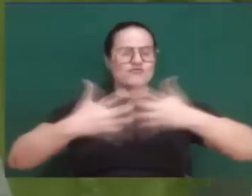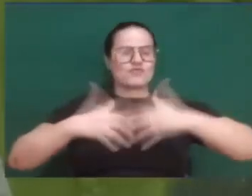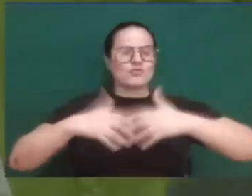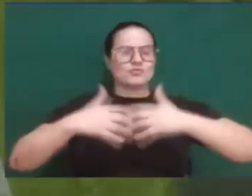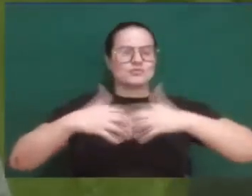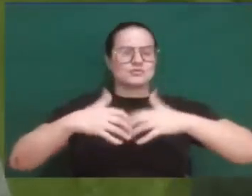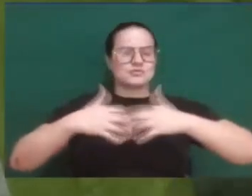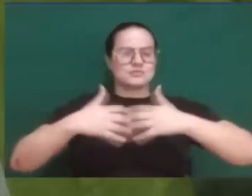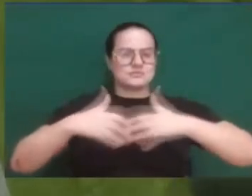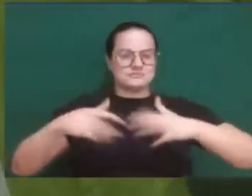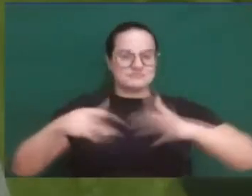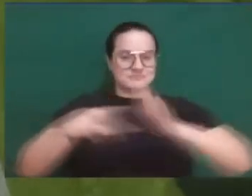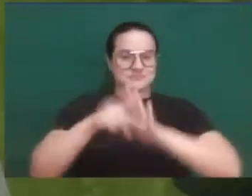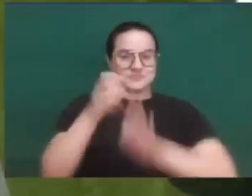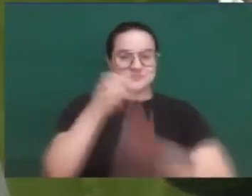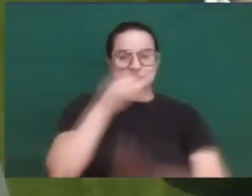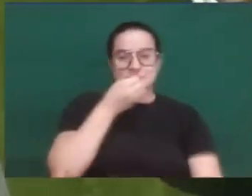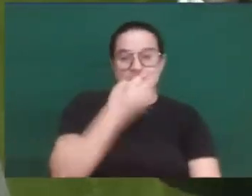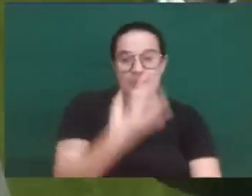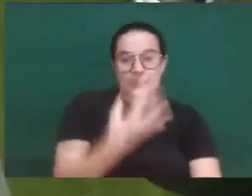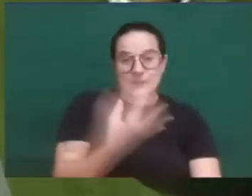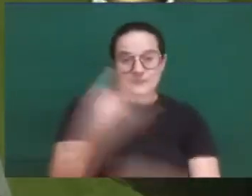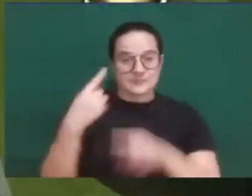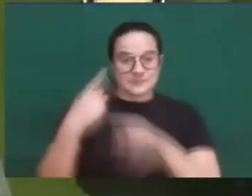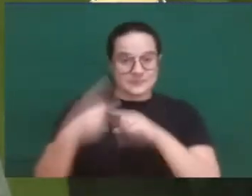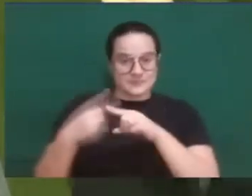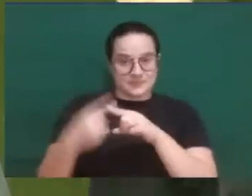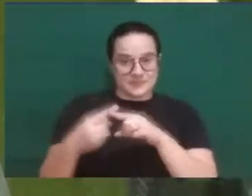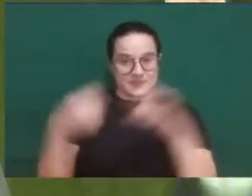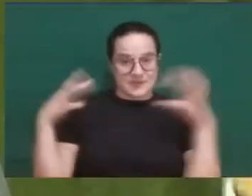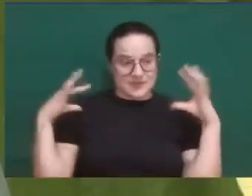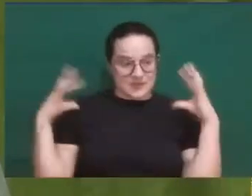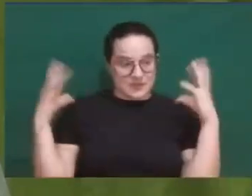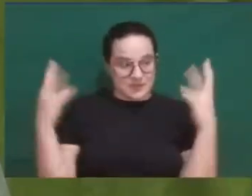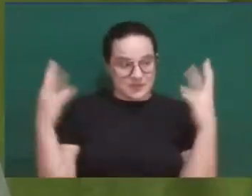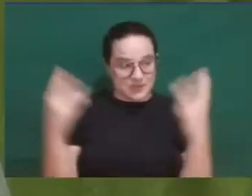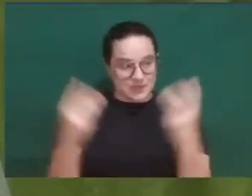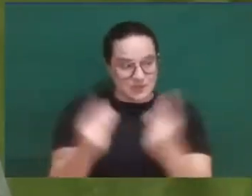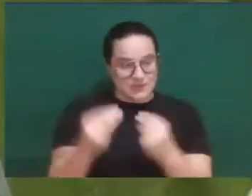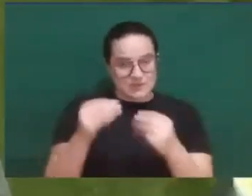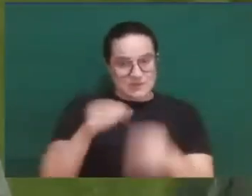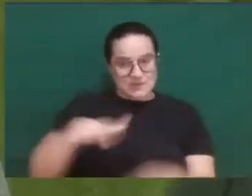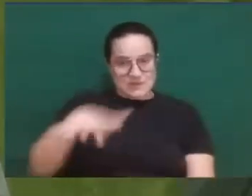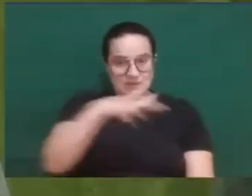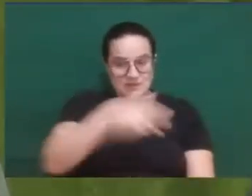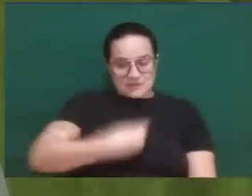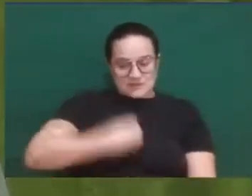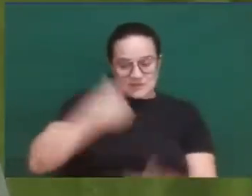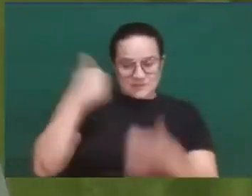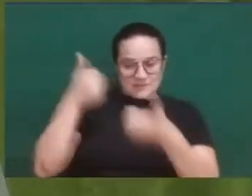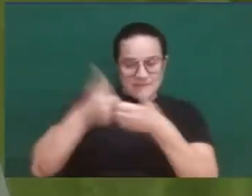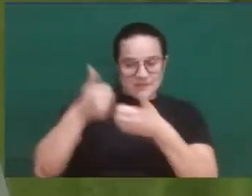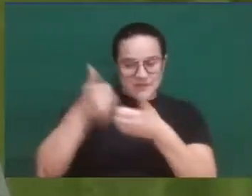because it manages to sustain all the villages around it, to this day.